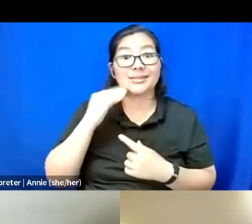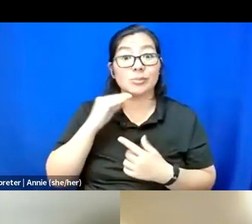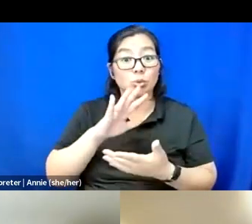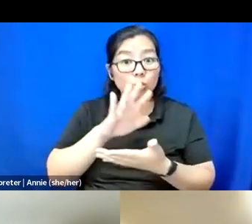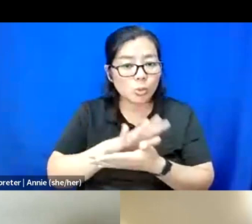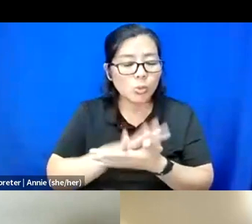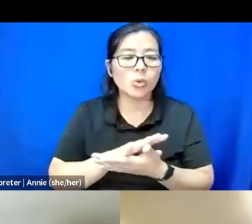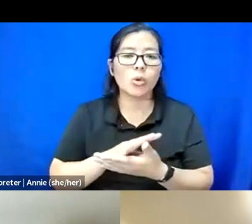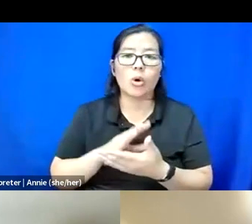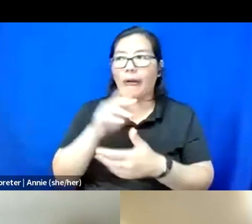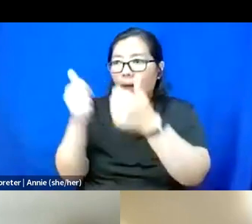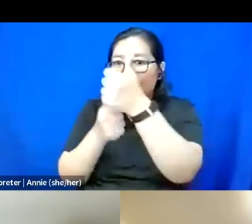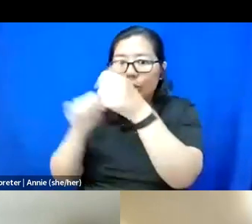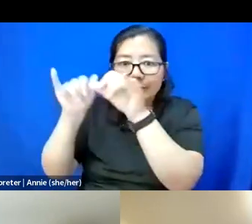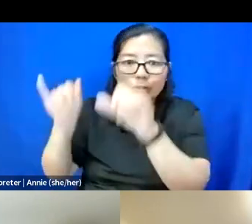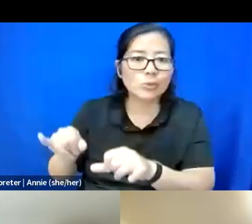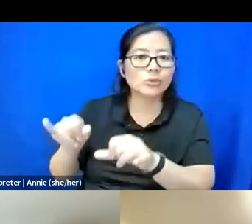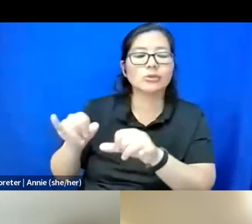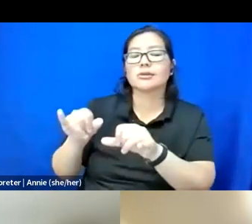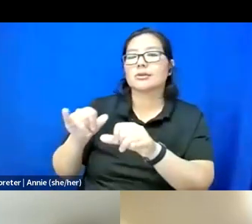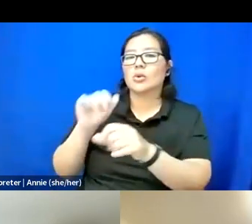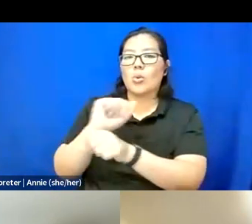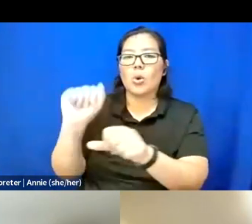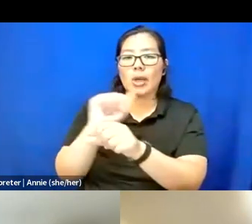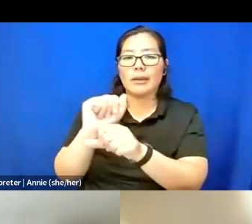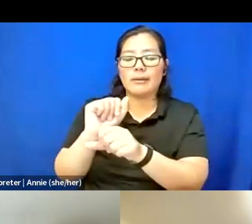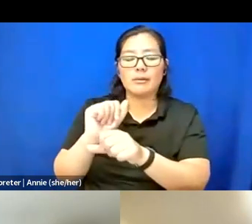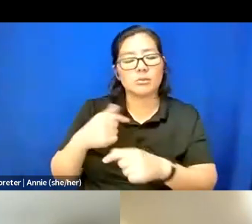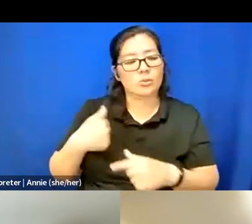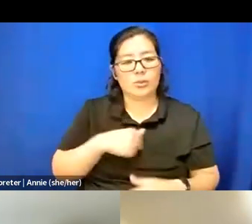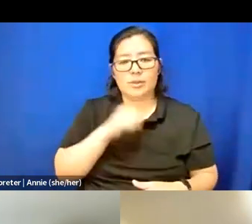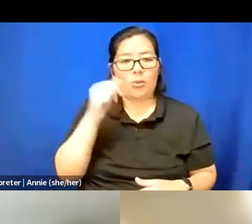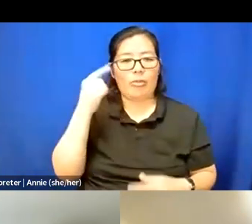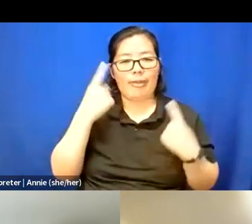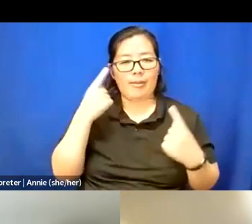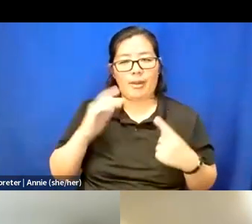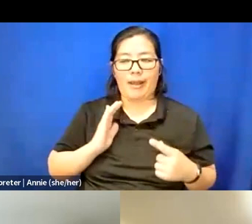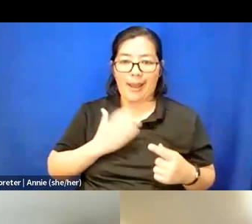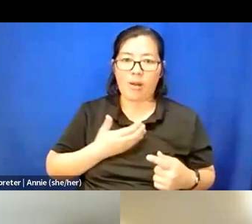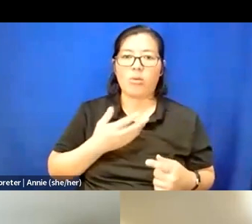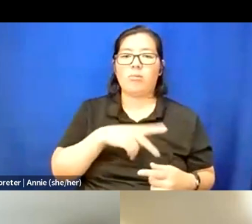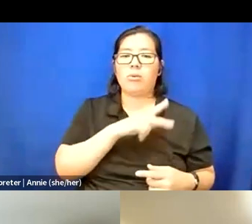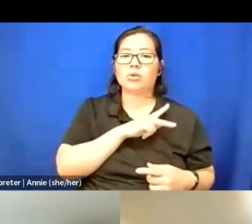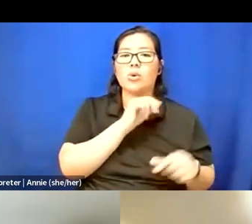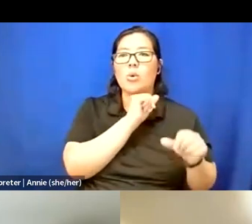and working, we often don't think about our personal work or school preferences.